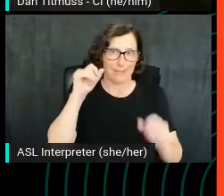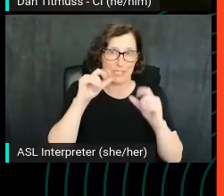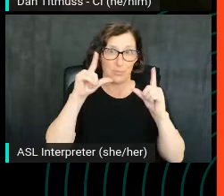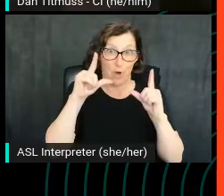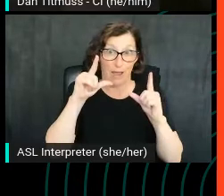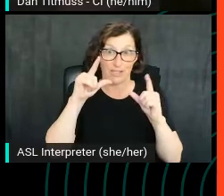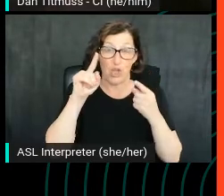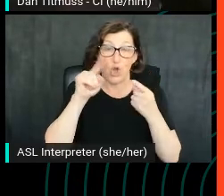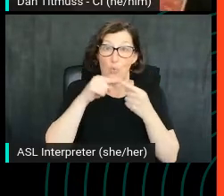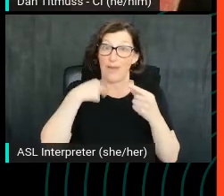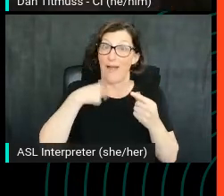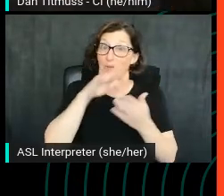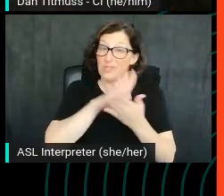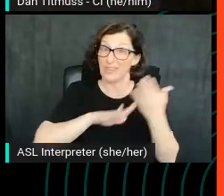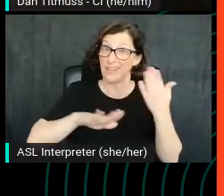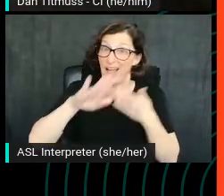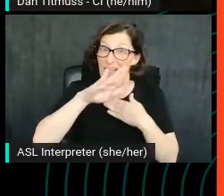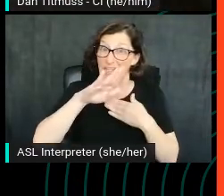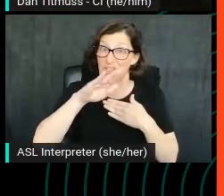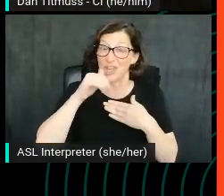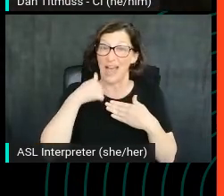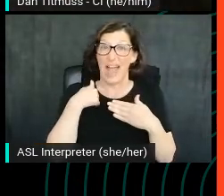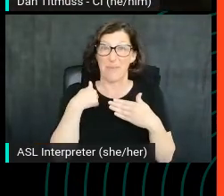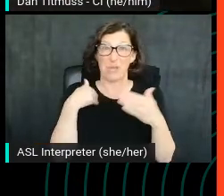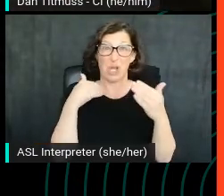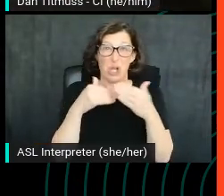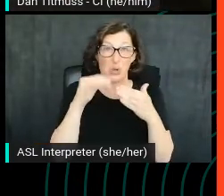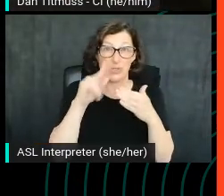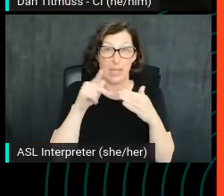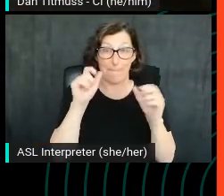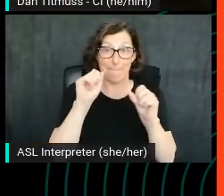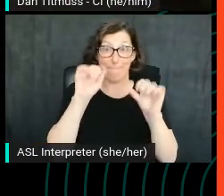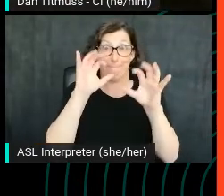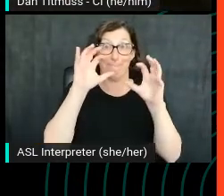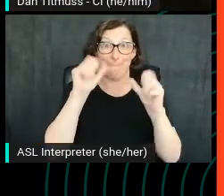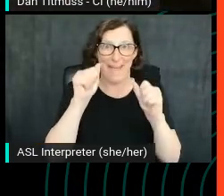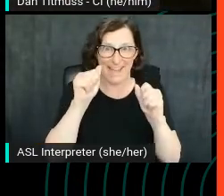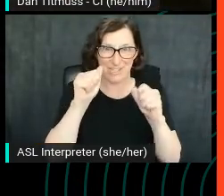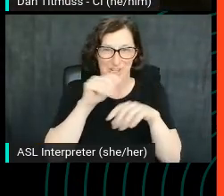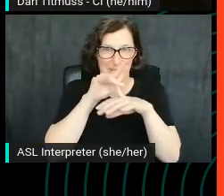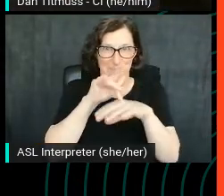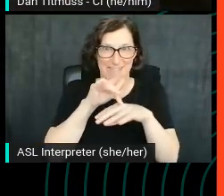I really got into close-up magic to my embarrassment. And a few months ago